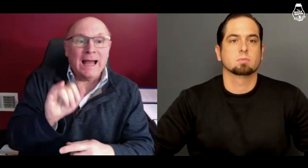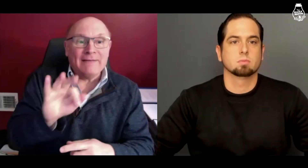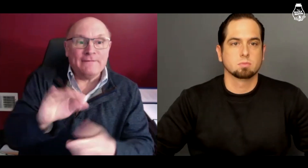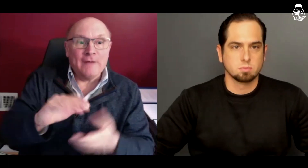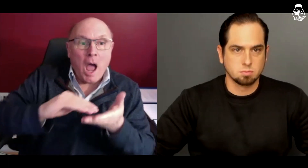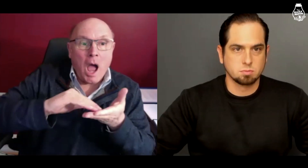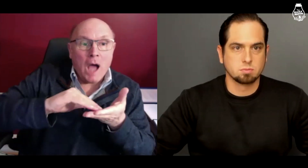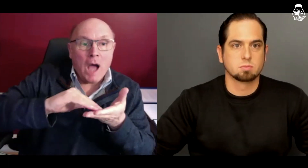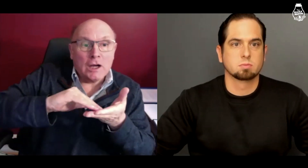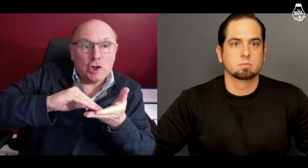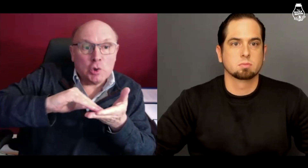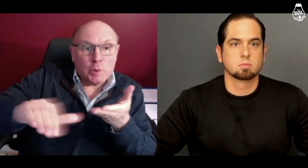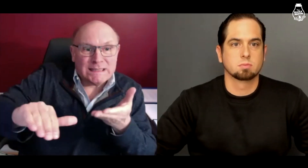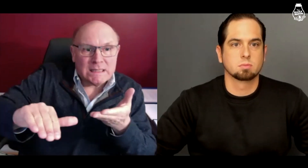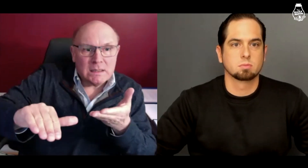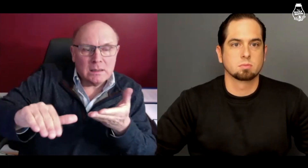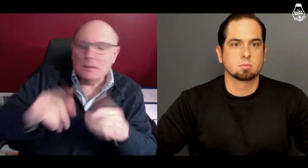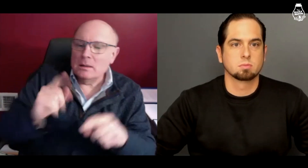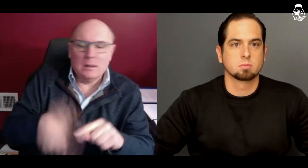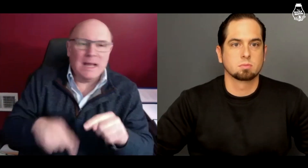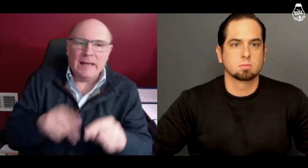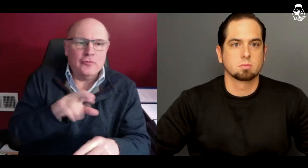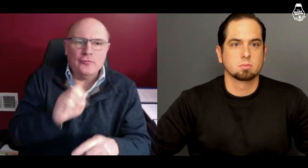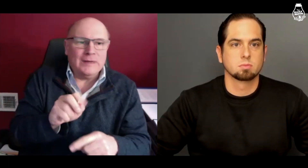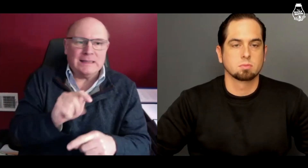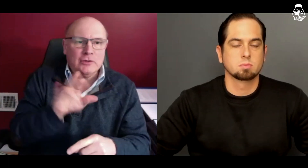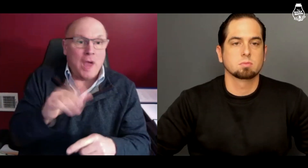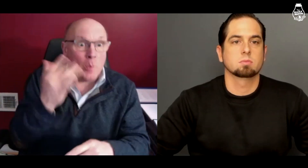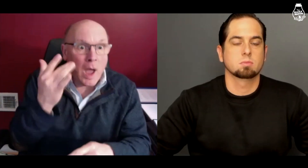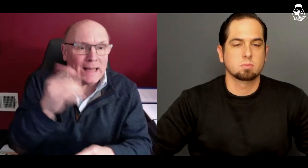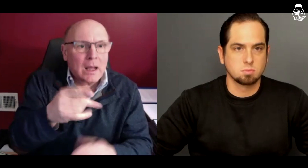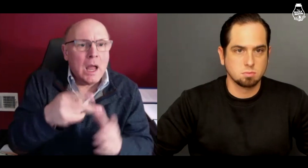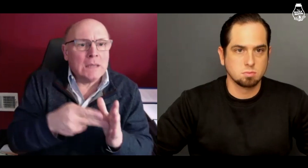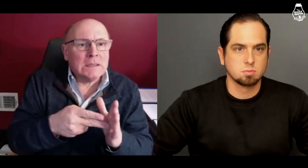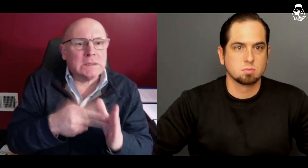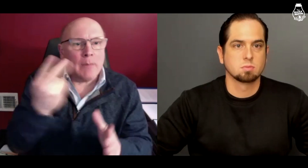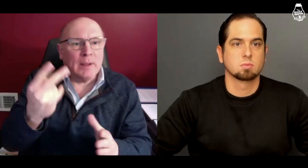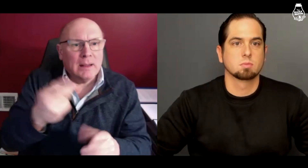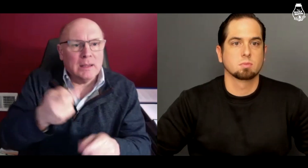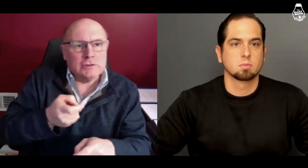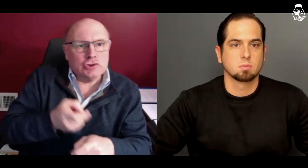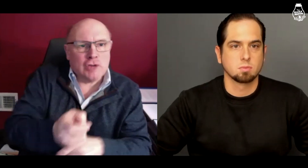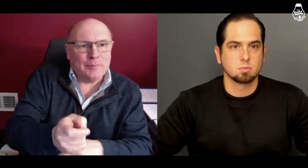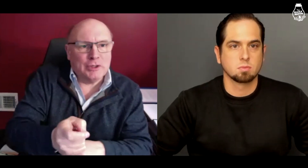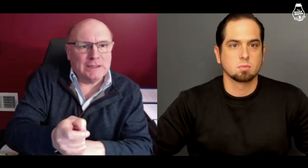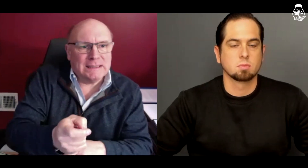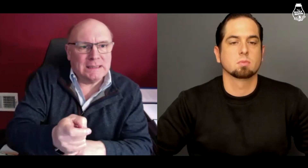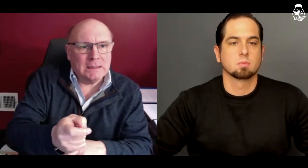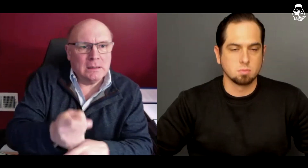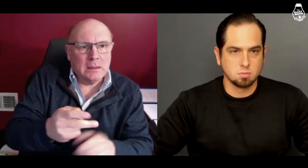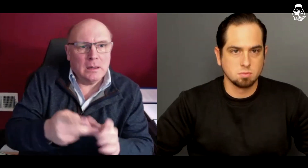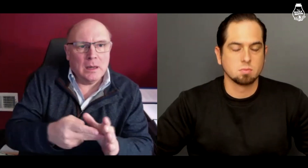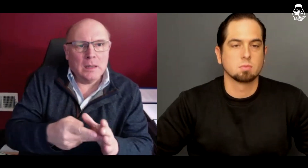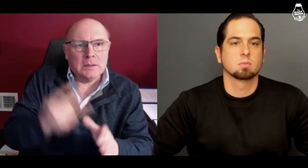If it is an acquittal, you cannot retry because that would be a double jeopardy.